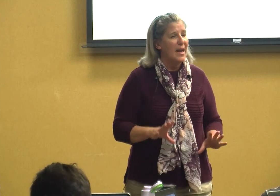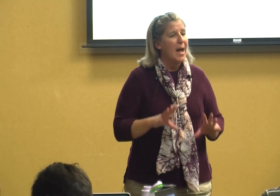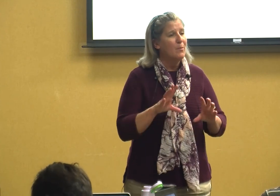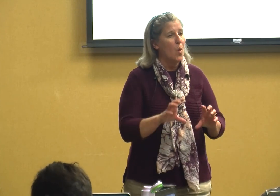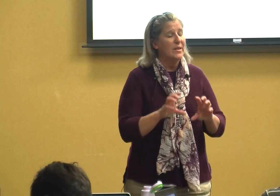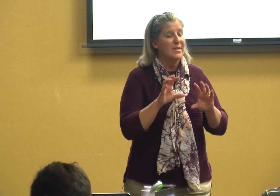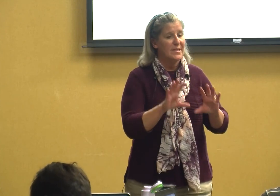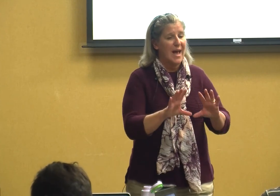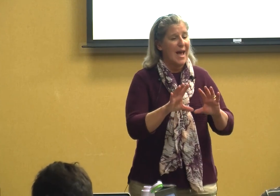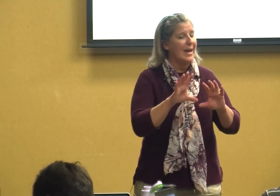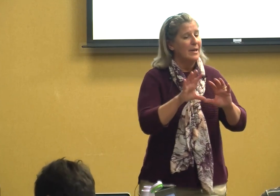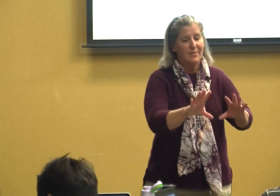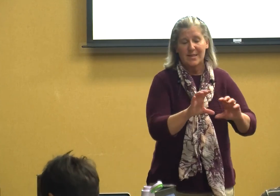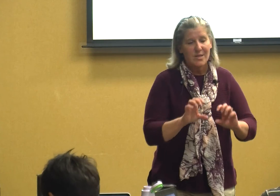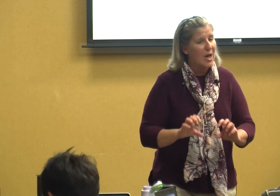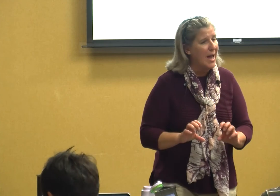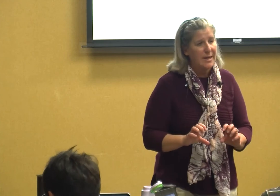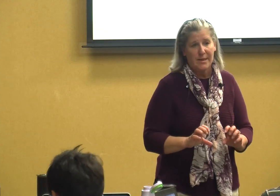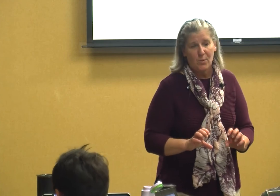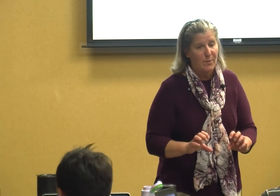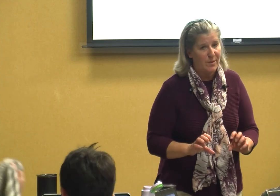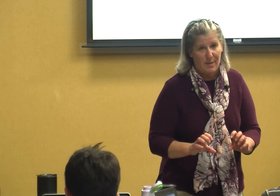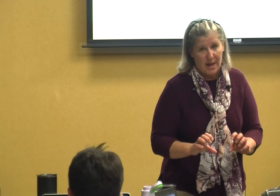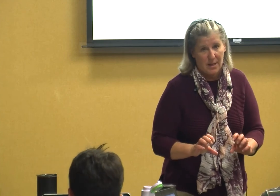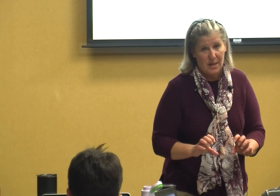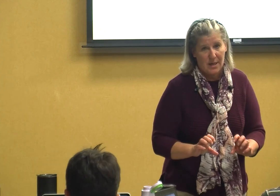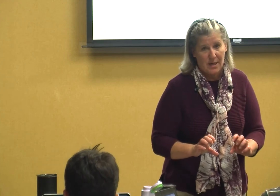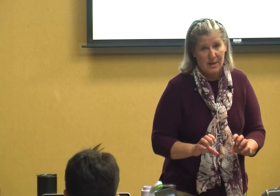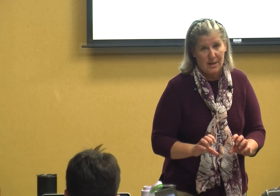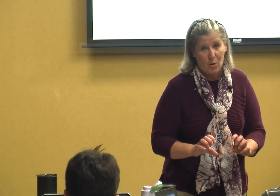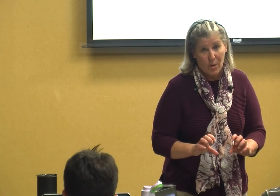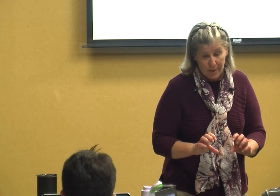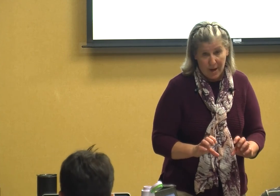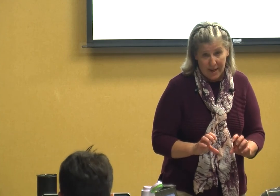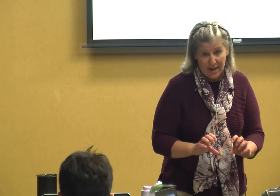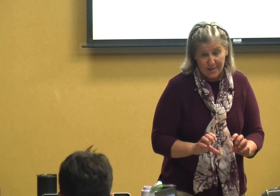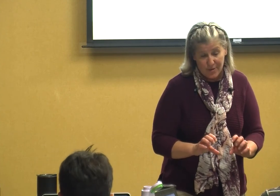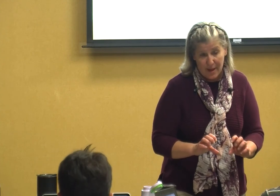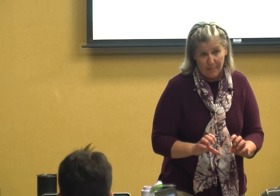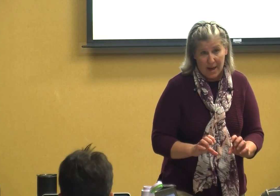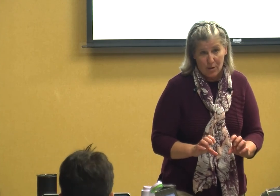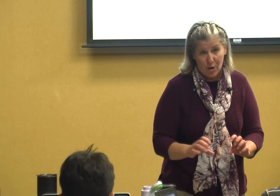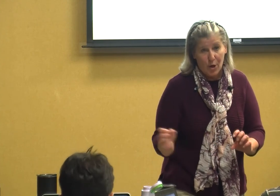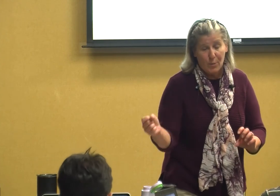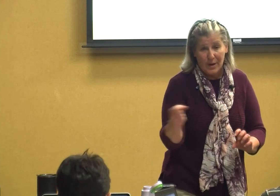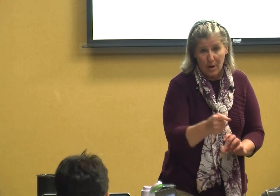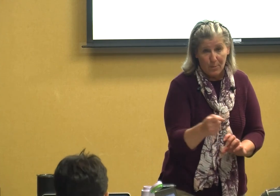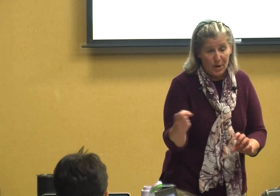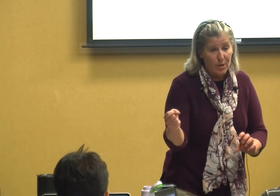I'm going to say that's not how you do it with me or anybody else for that matter we don't read I'm